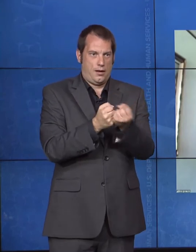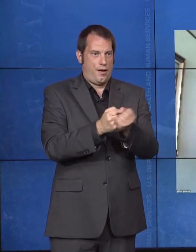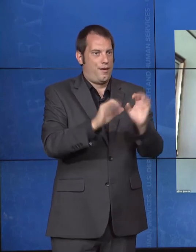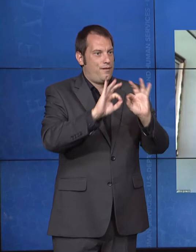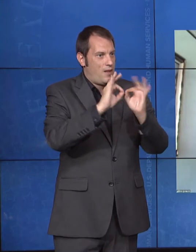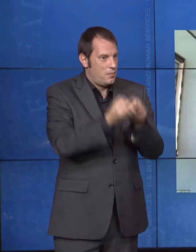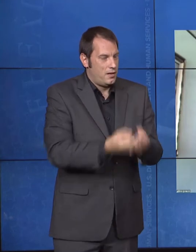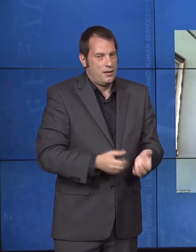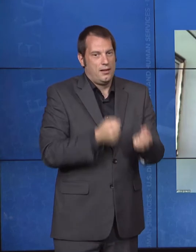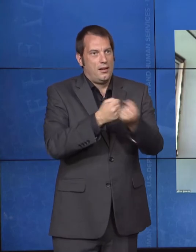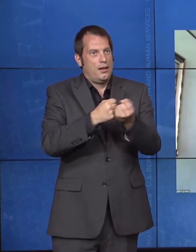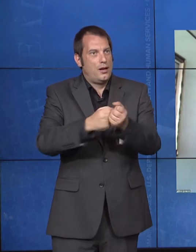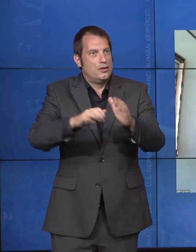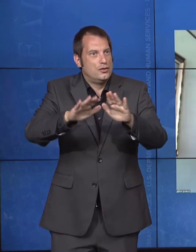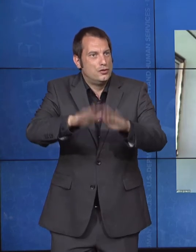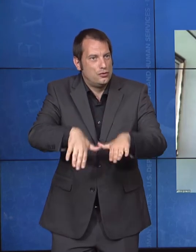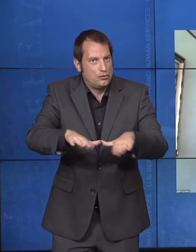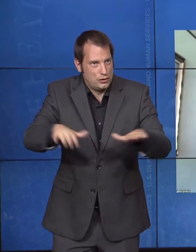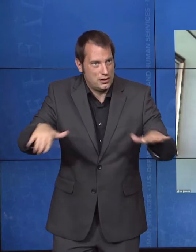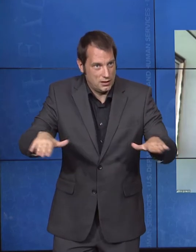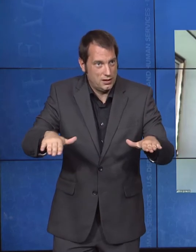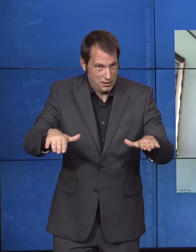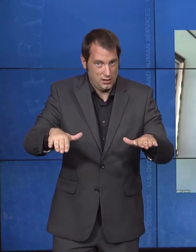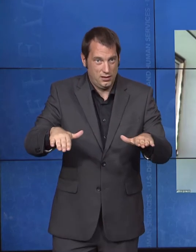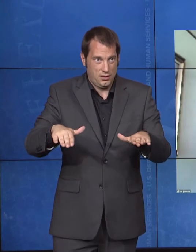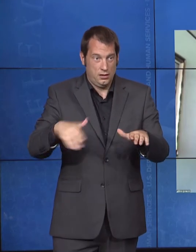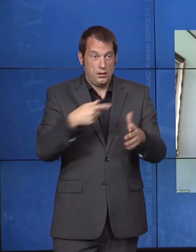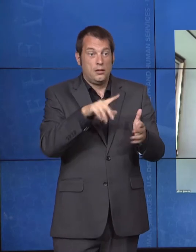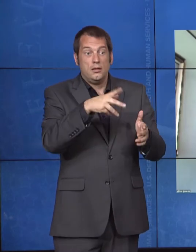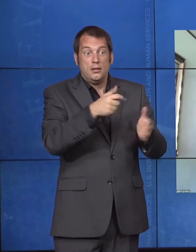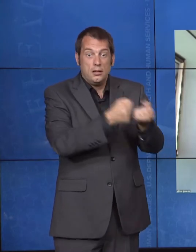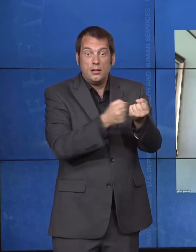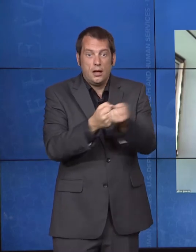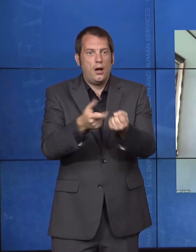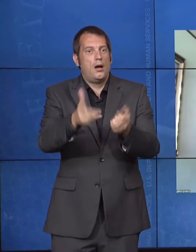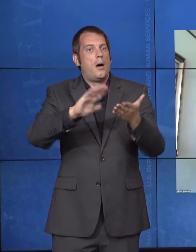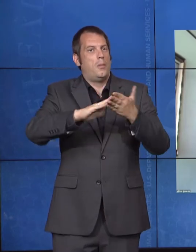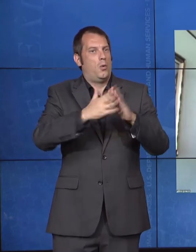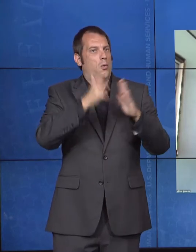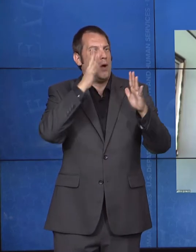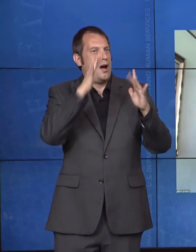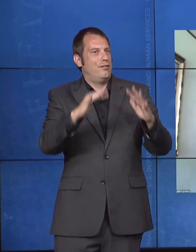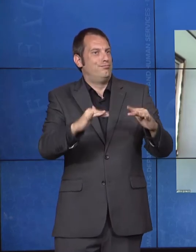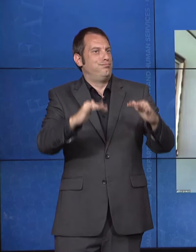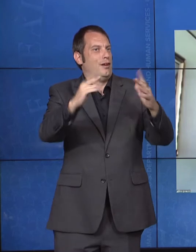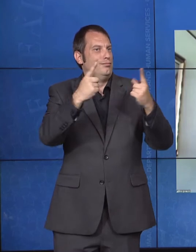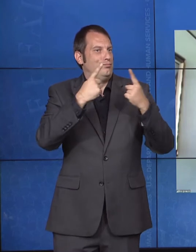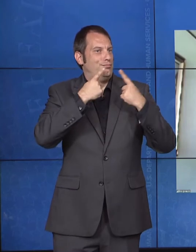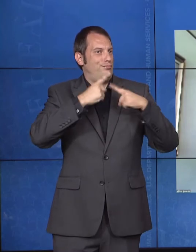community. And that's what we're doing at ACL. It's making primary prevention the priority in every single thing we do.